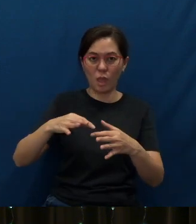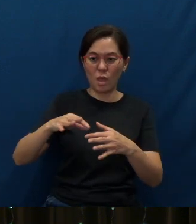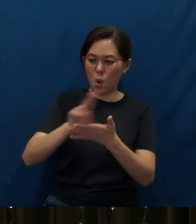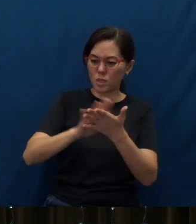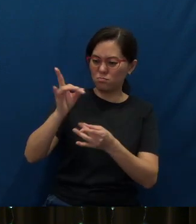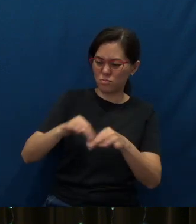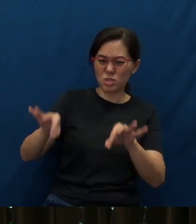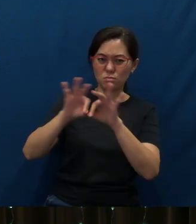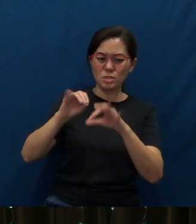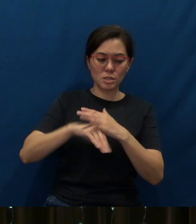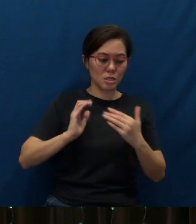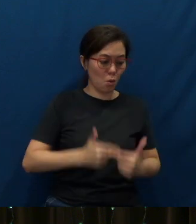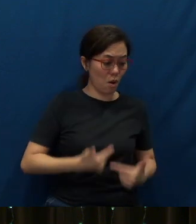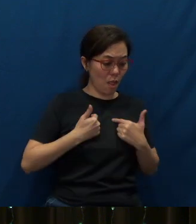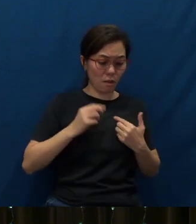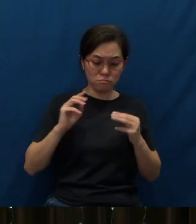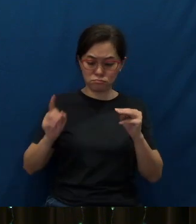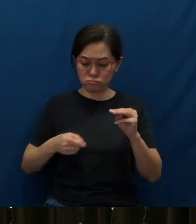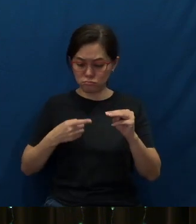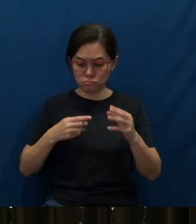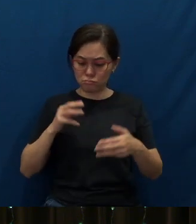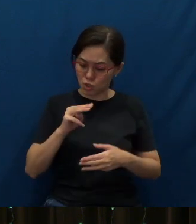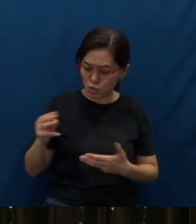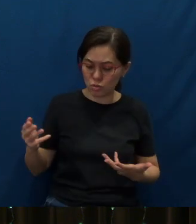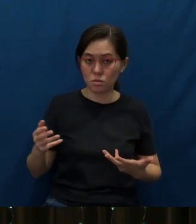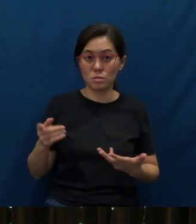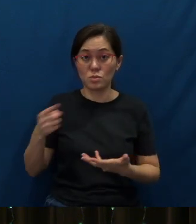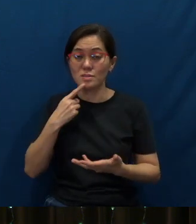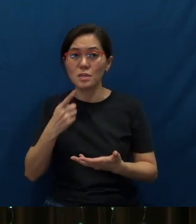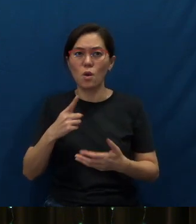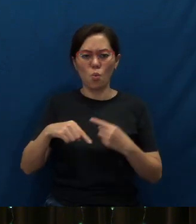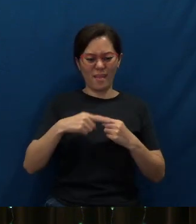in our ministries, this is what he said: You know, when I read the book of Acts,